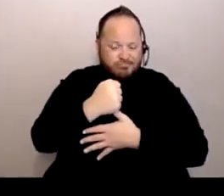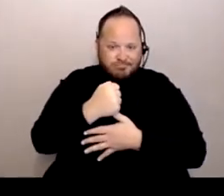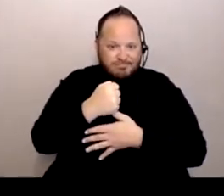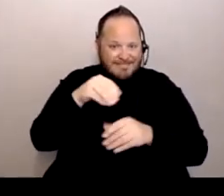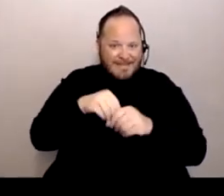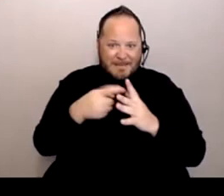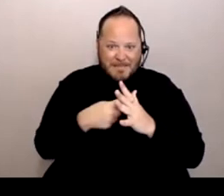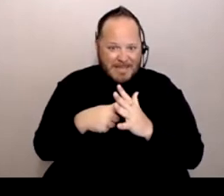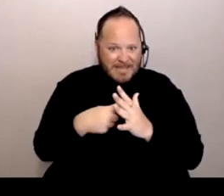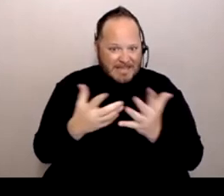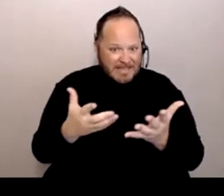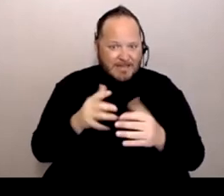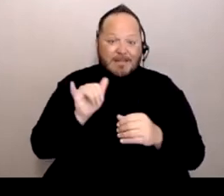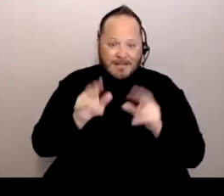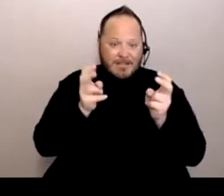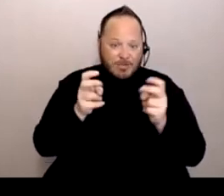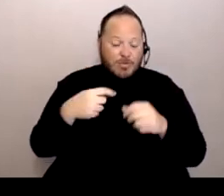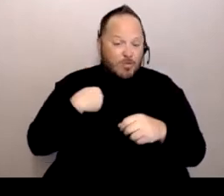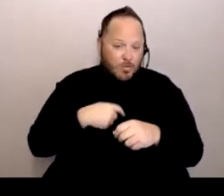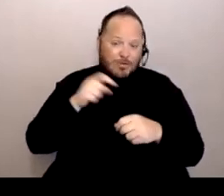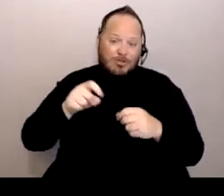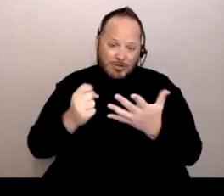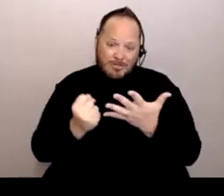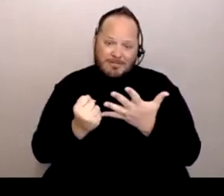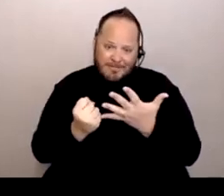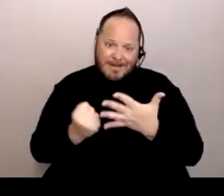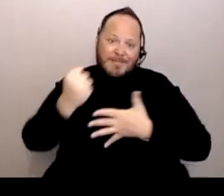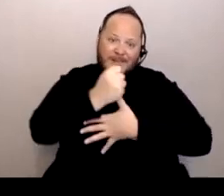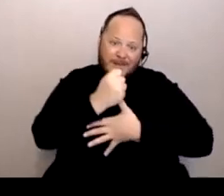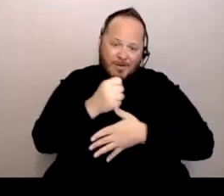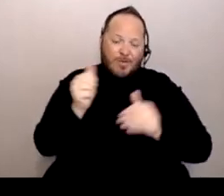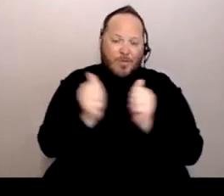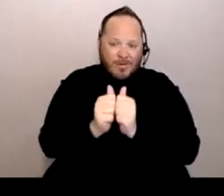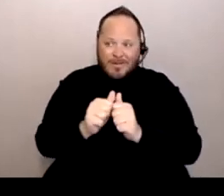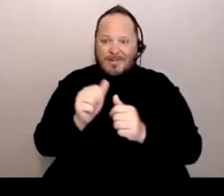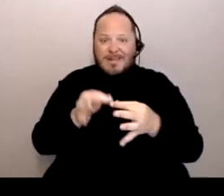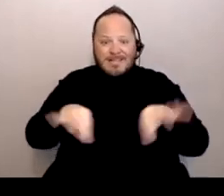We should have been up there with the essential workers and with the teachers and everybody.